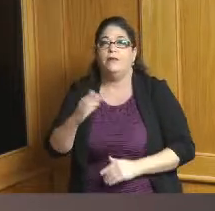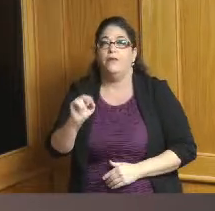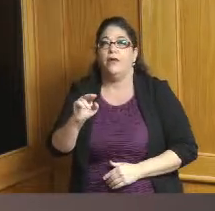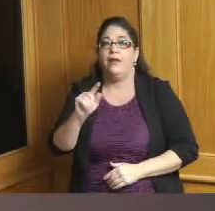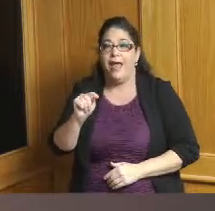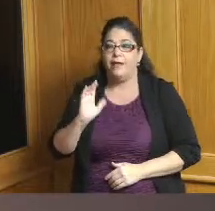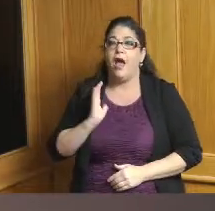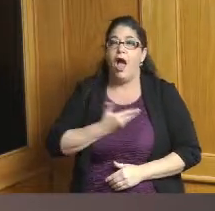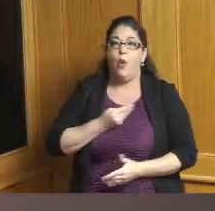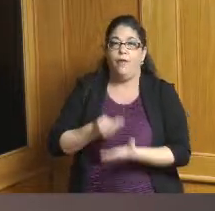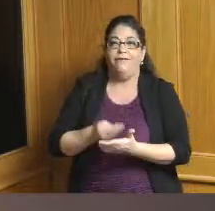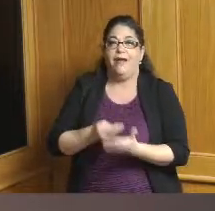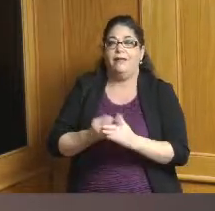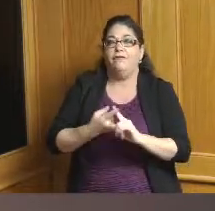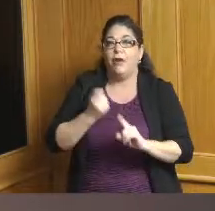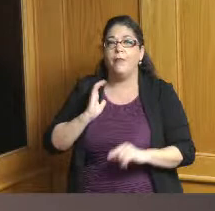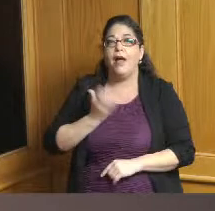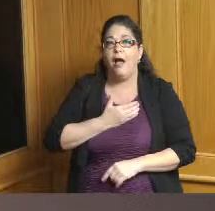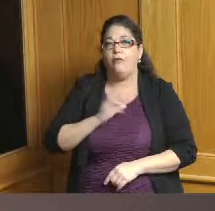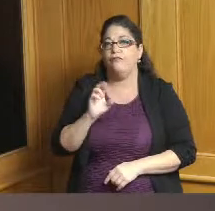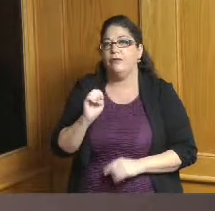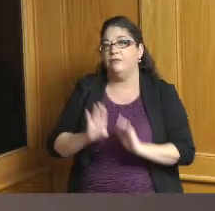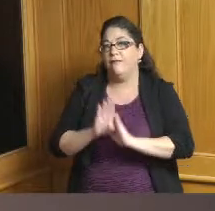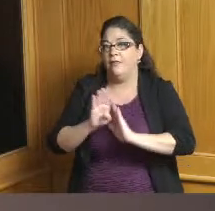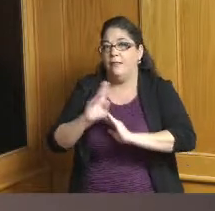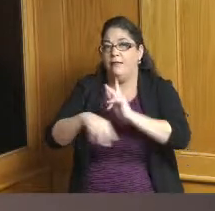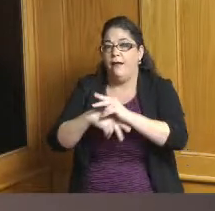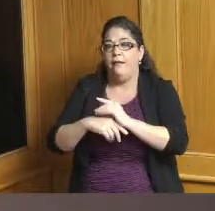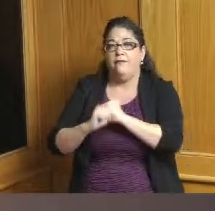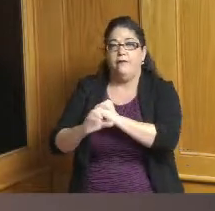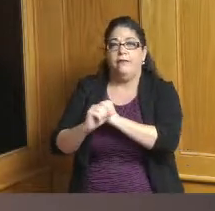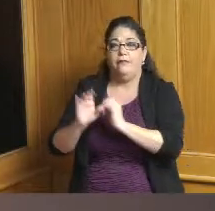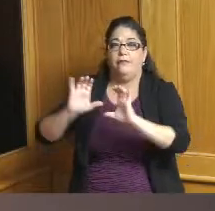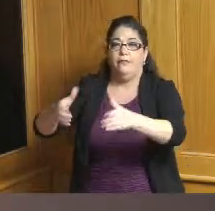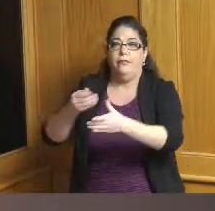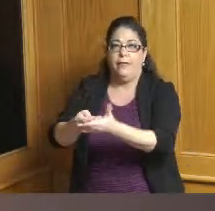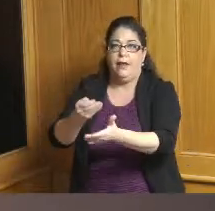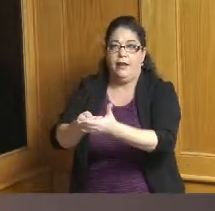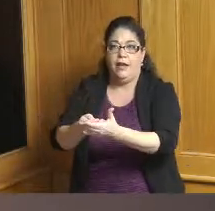comes out of our redevelopment campaign and that will be used to help facilitate the project along